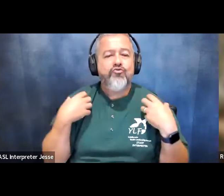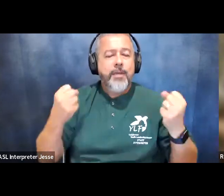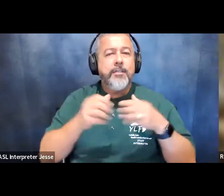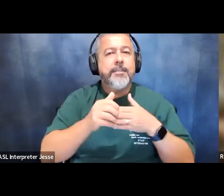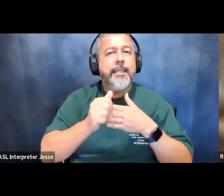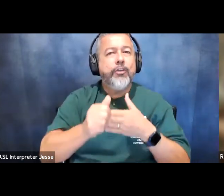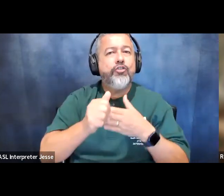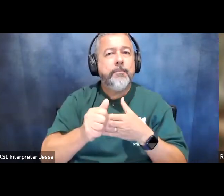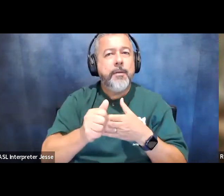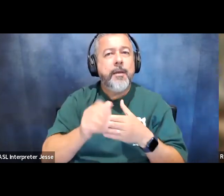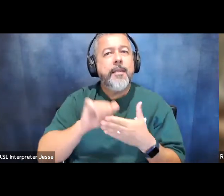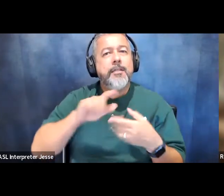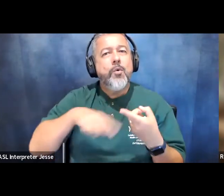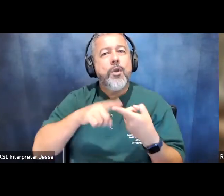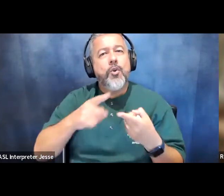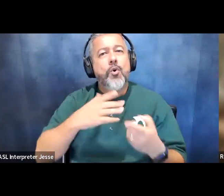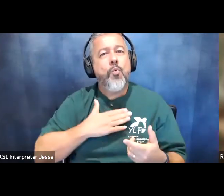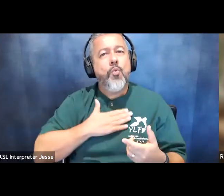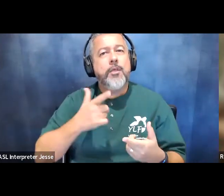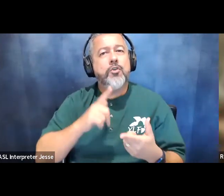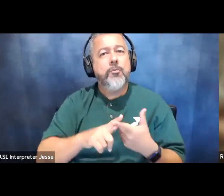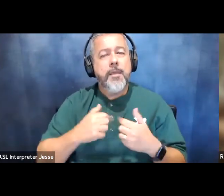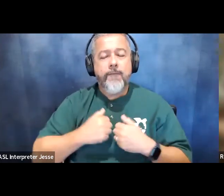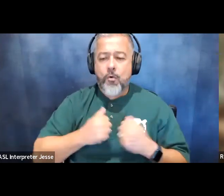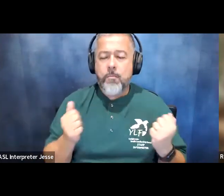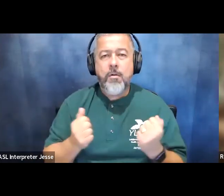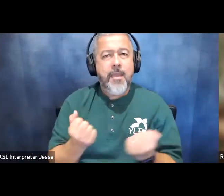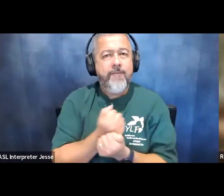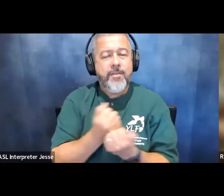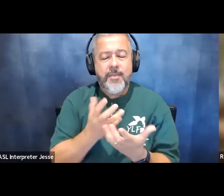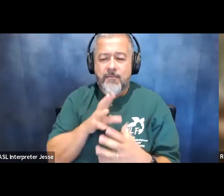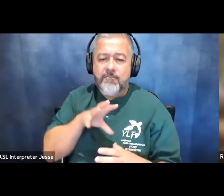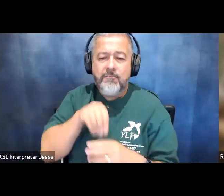is when you're willing to be vulnerable you're all in even though it might mean you might